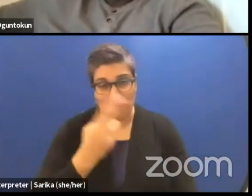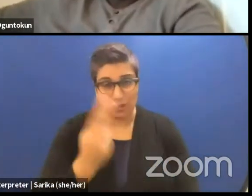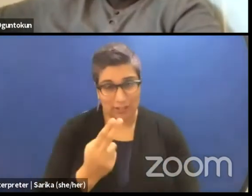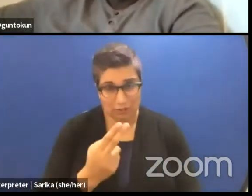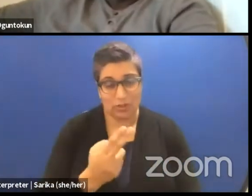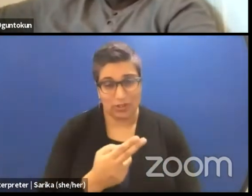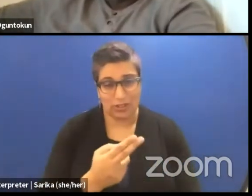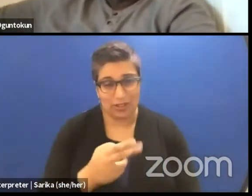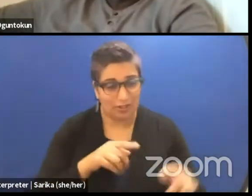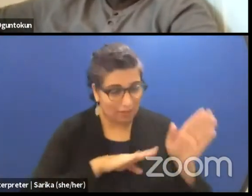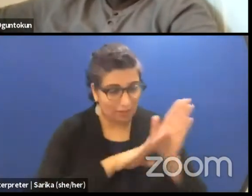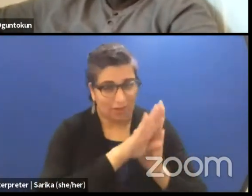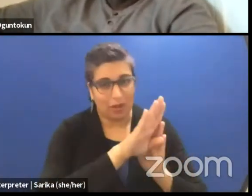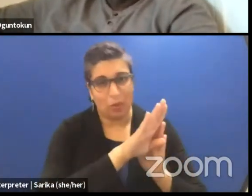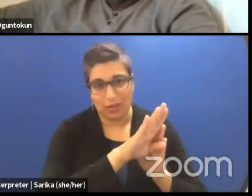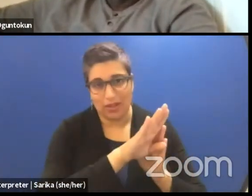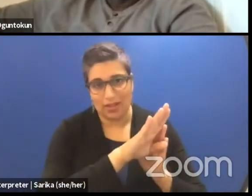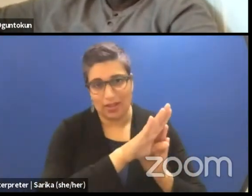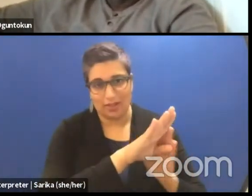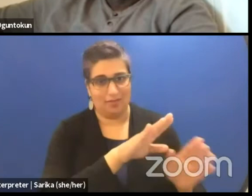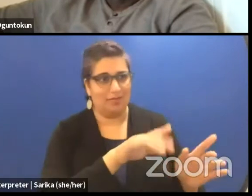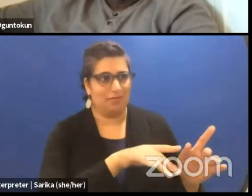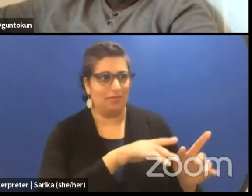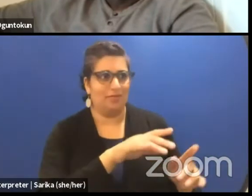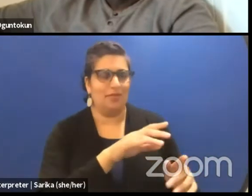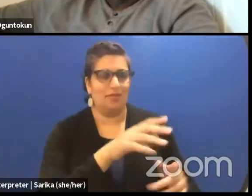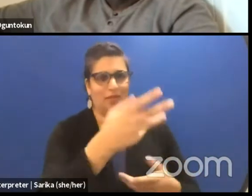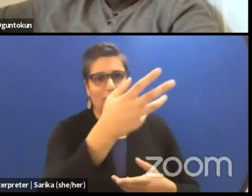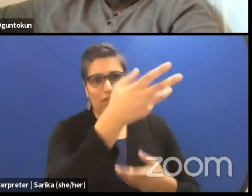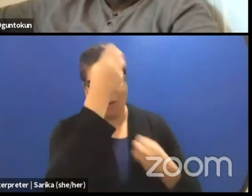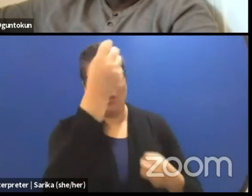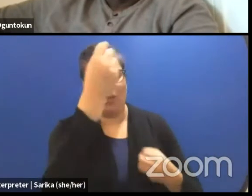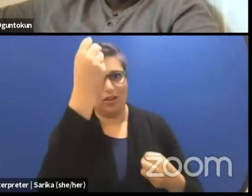at such a moment of colonial affluence,